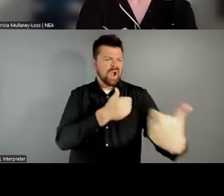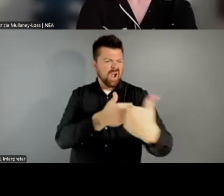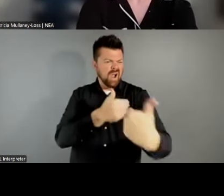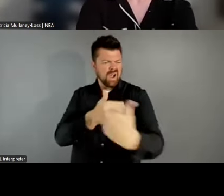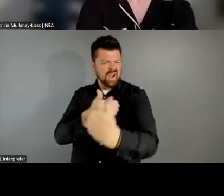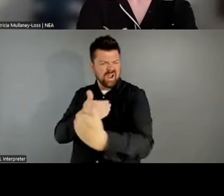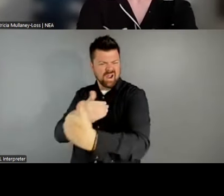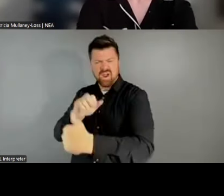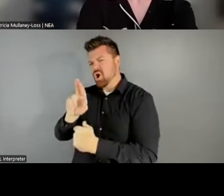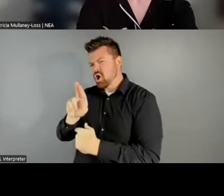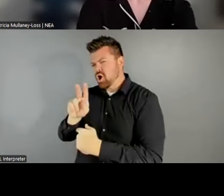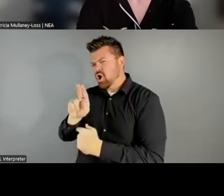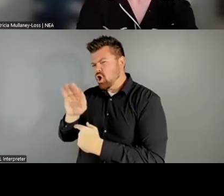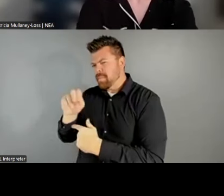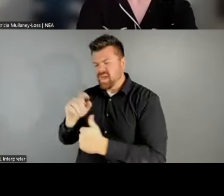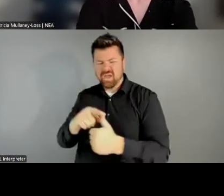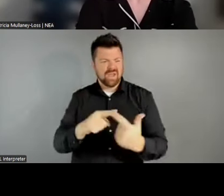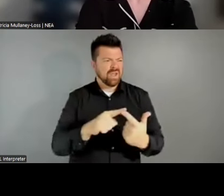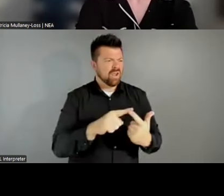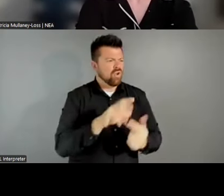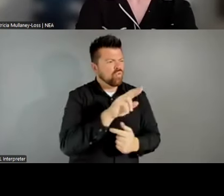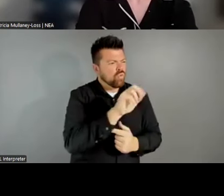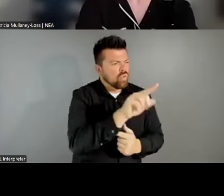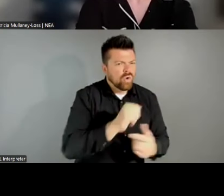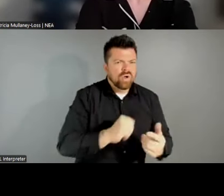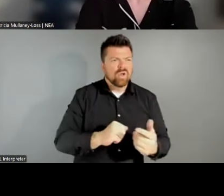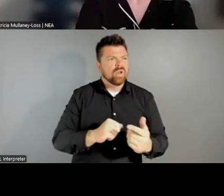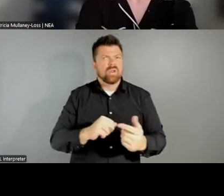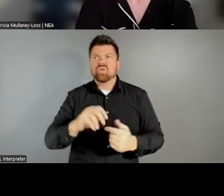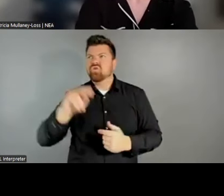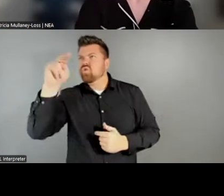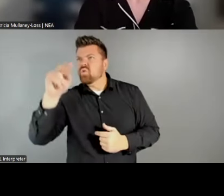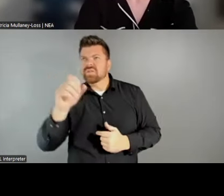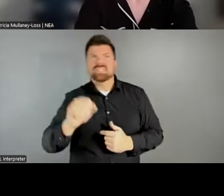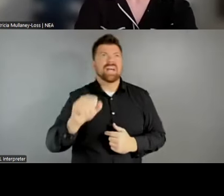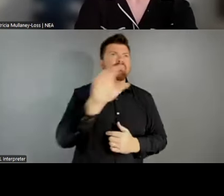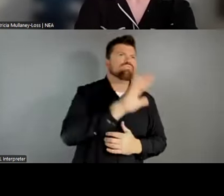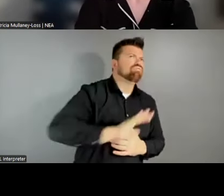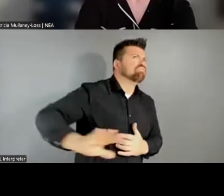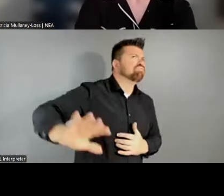to the interior, the north to the south. We have to, and I appreciate that the NEA has